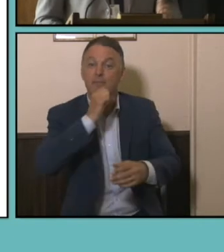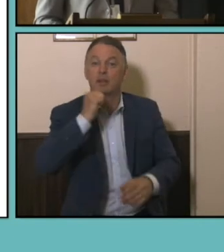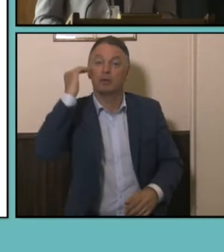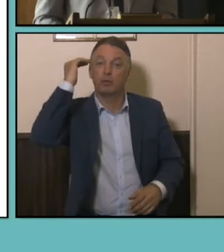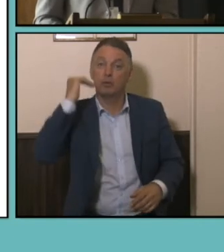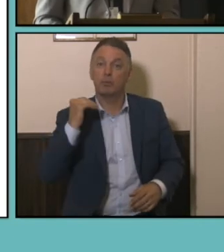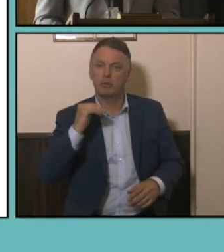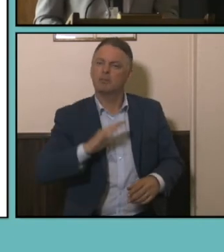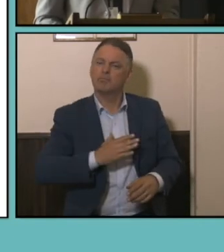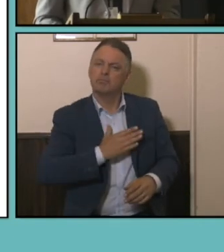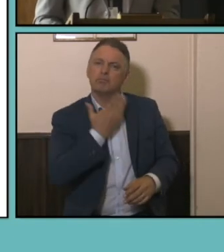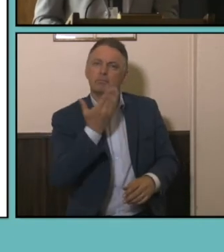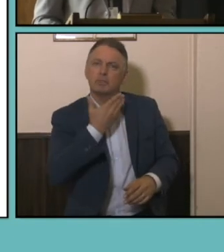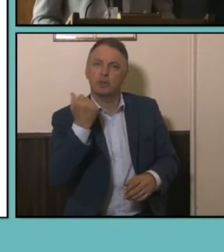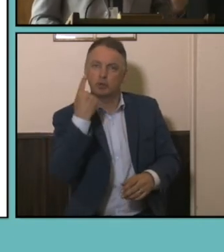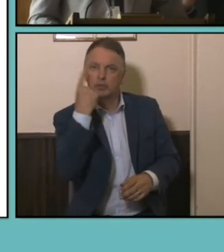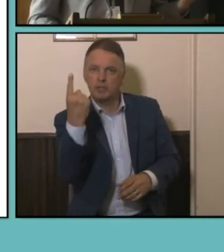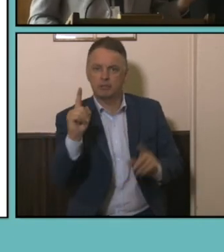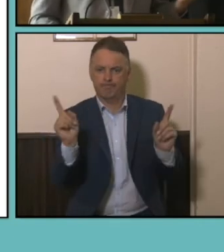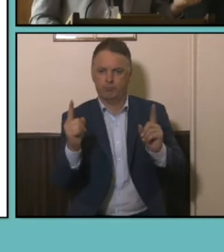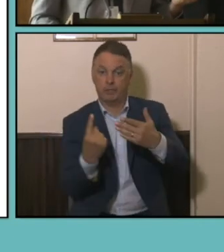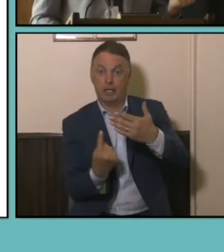those differences between the experience of men and women. So looking at occupation,